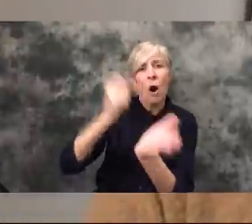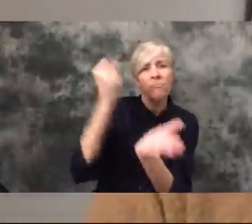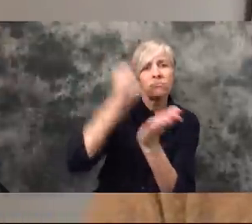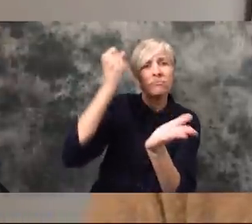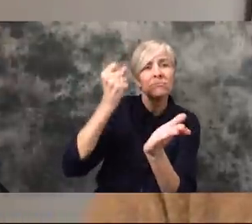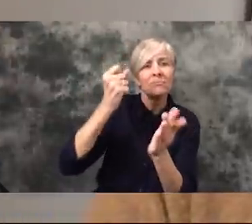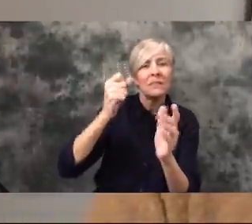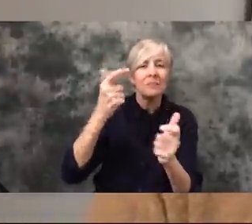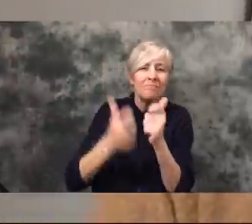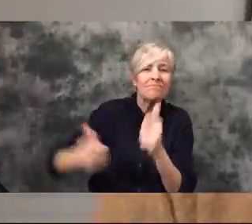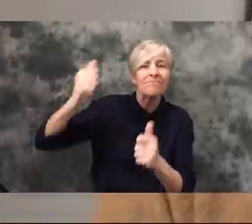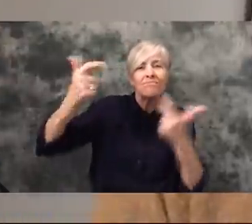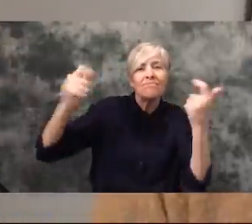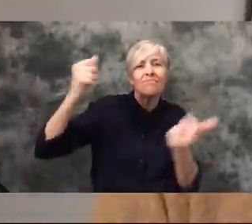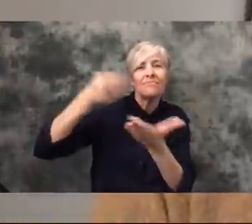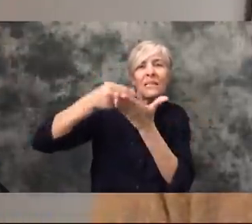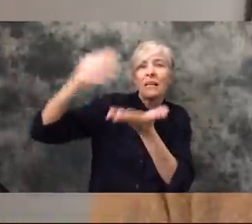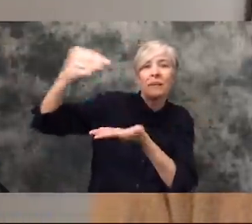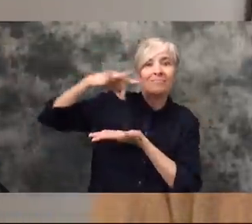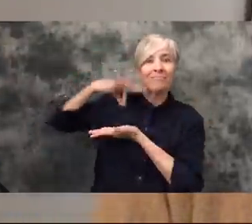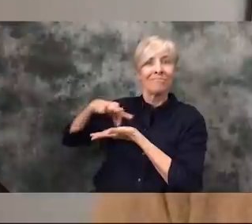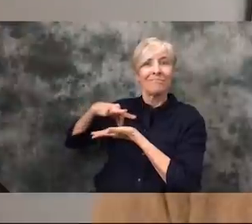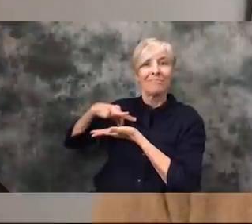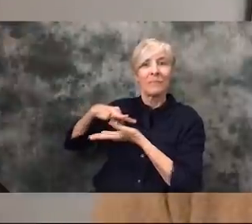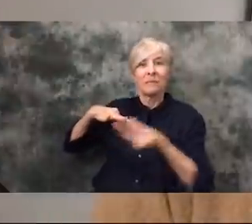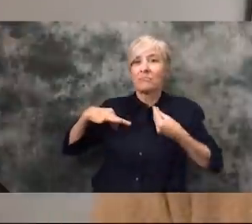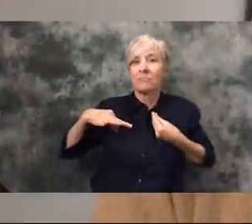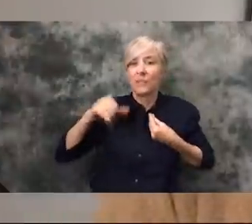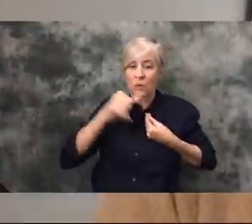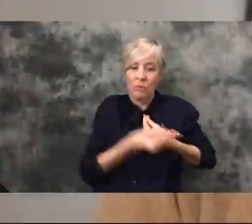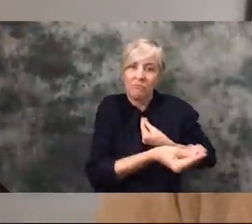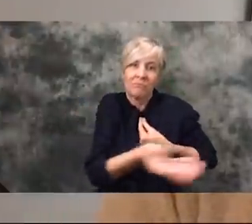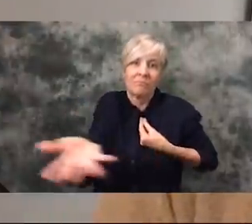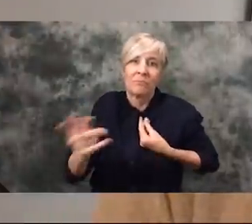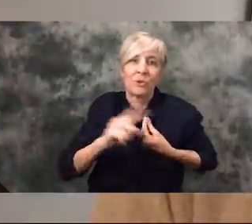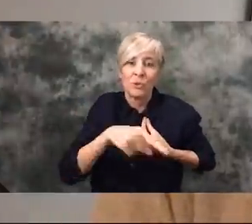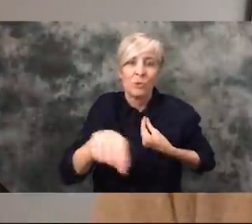scenario where we CANNOT bank on Business Owners and Corporations doing